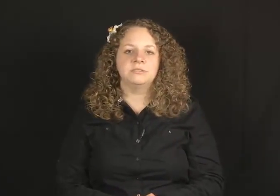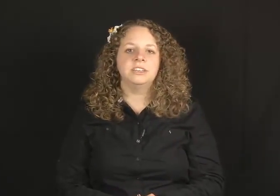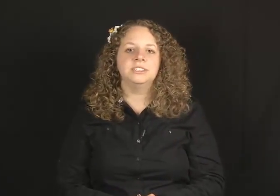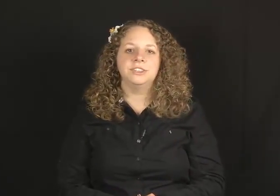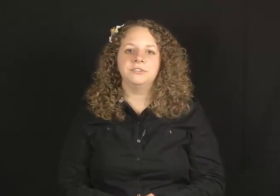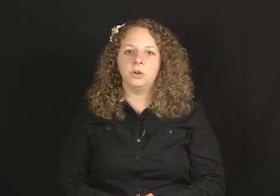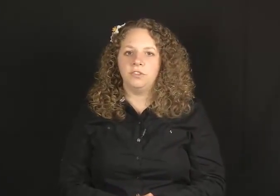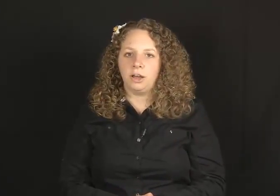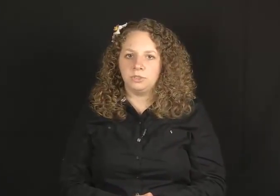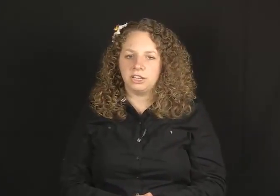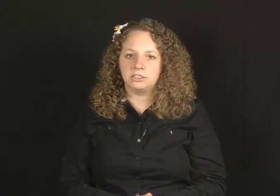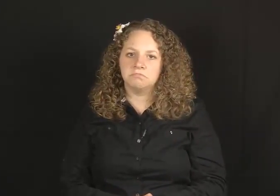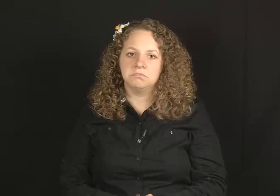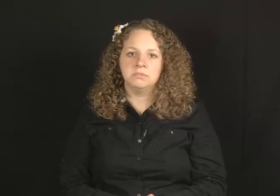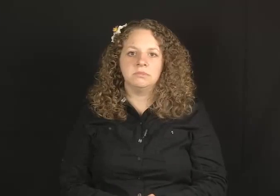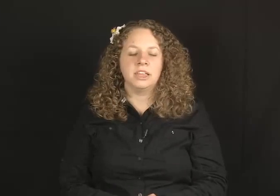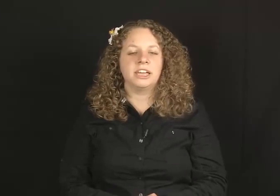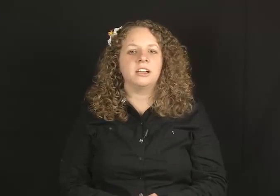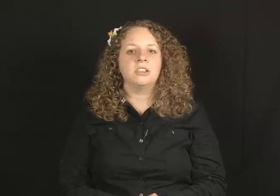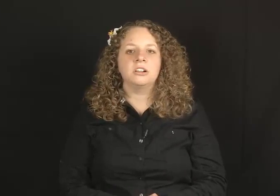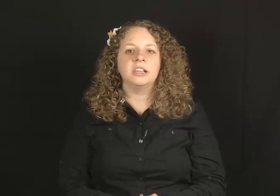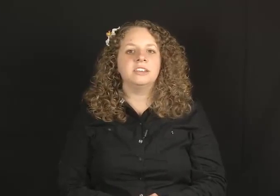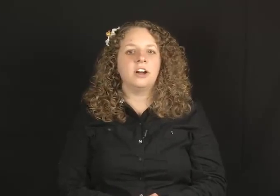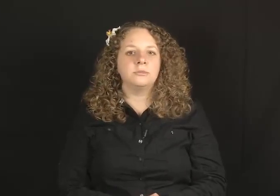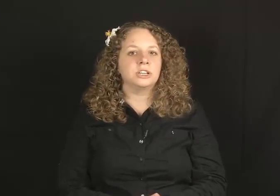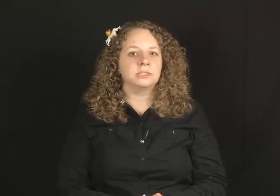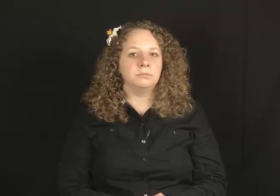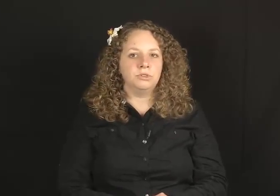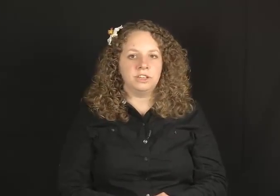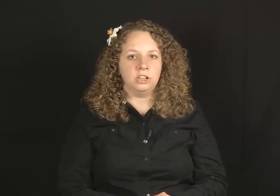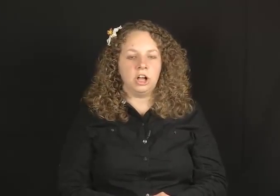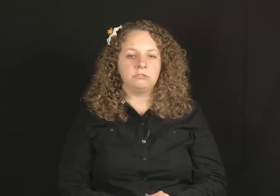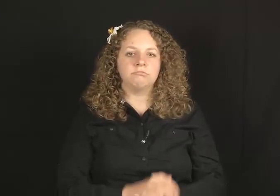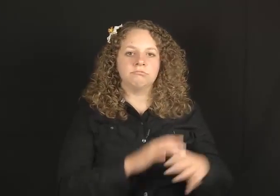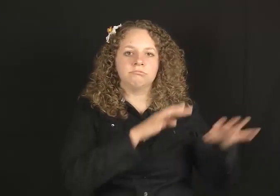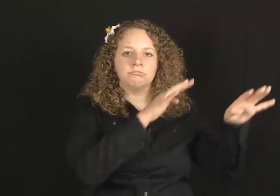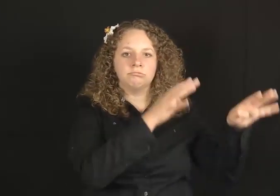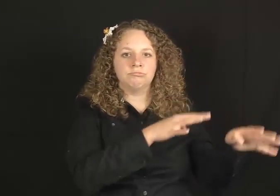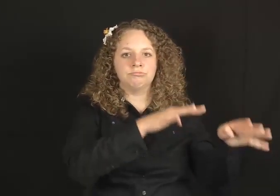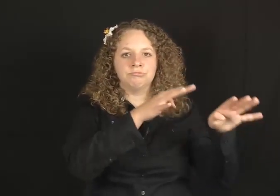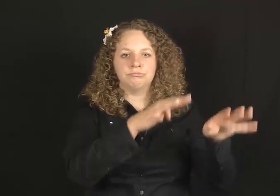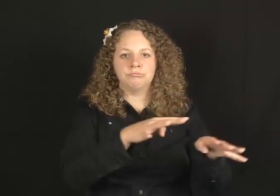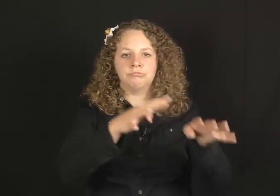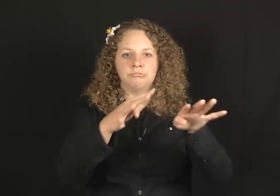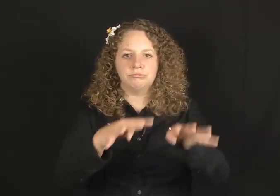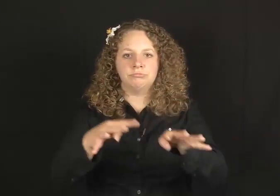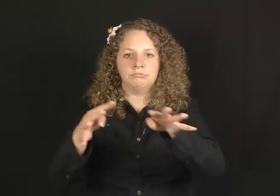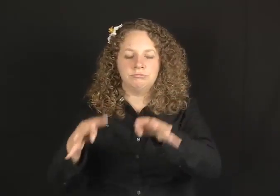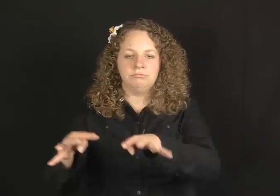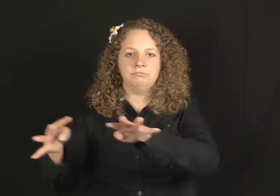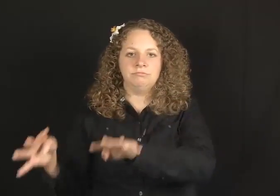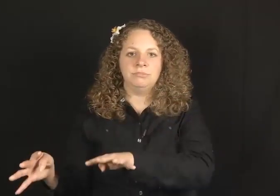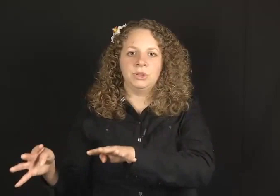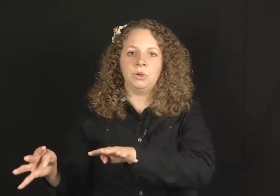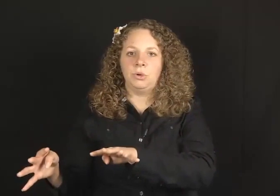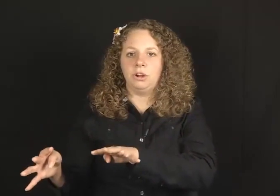CL-44/:flow of objects like a long line of objects moving along.